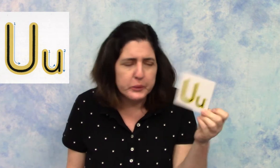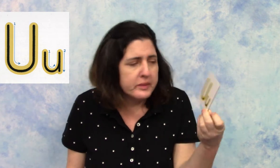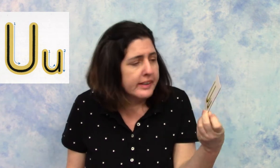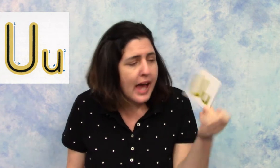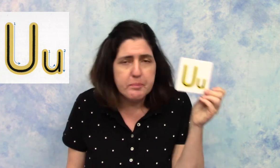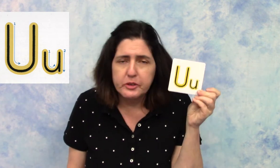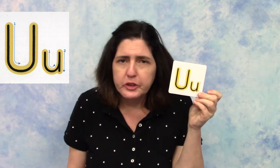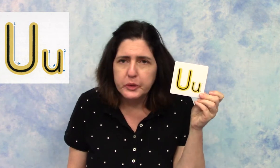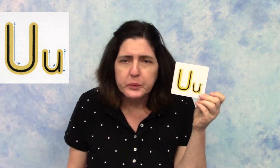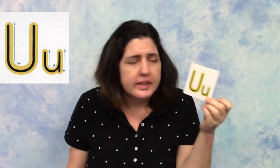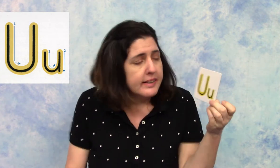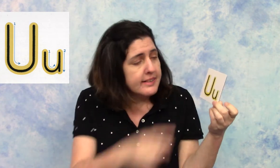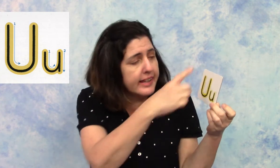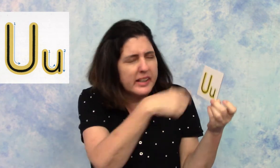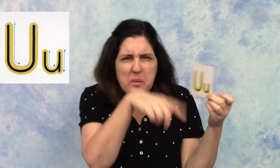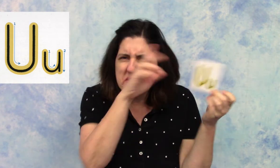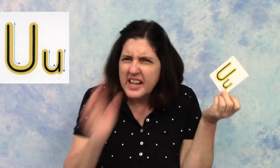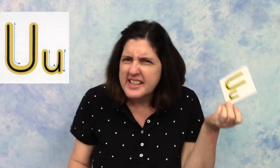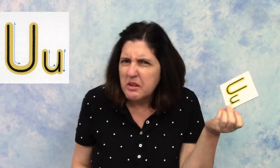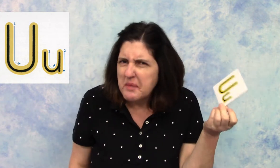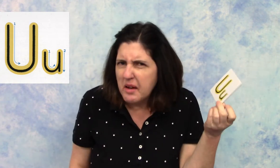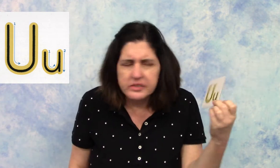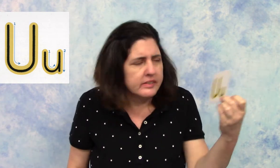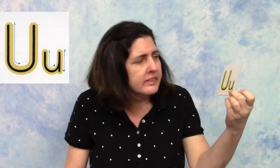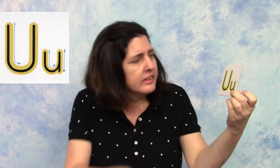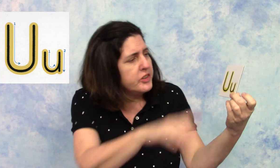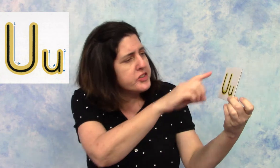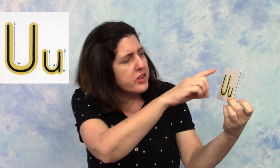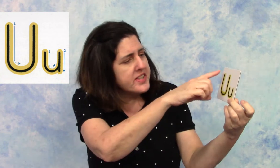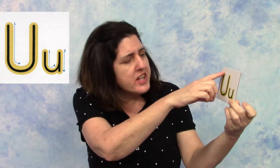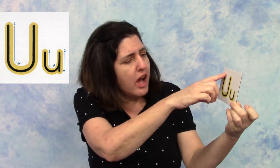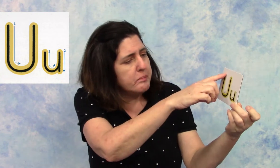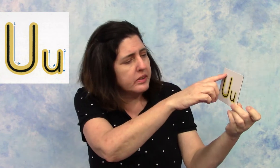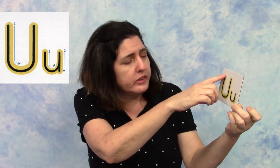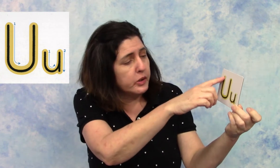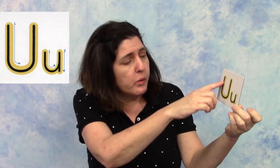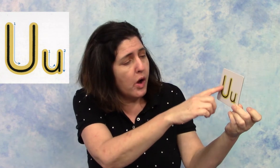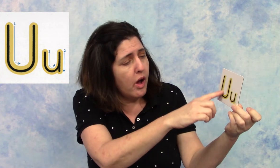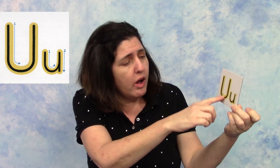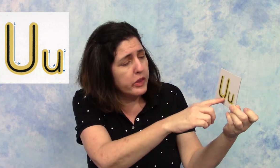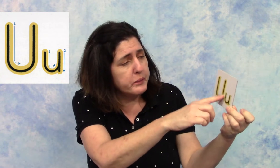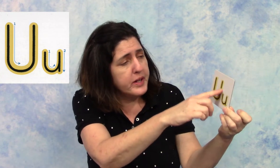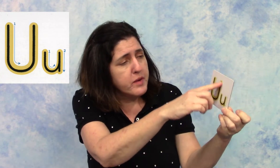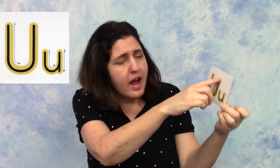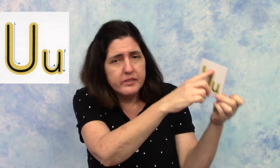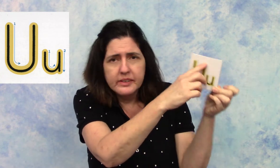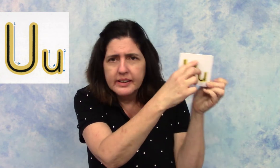the capital "U" is like an upside down mountain. You start at the top, you go all the way around